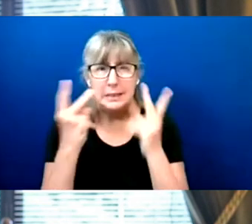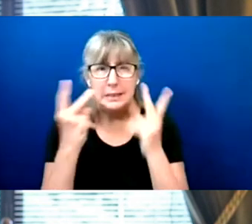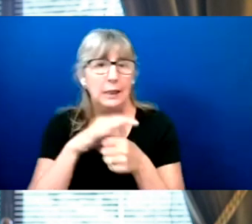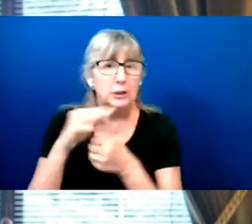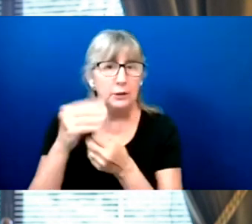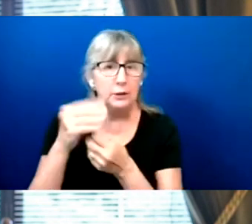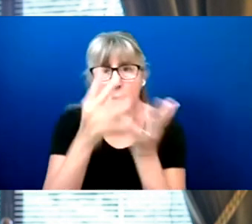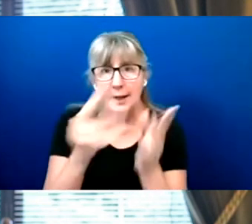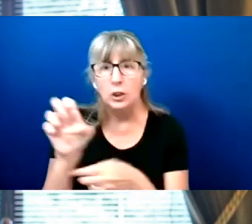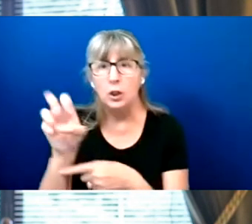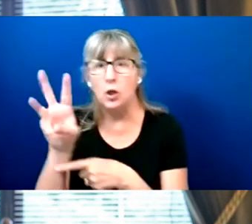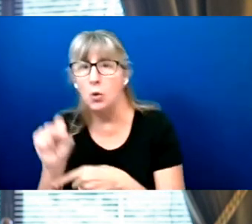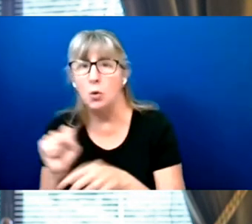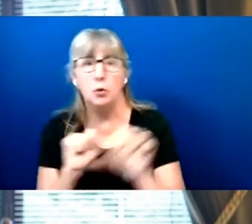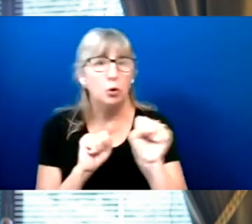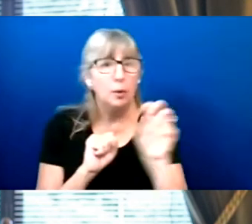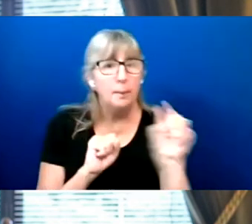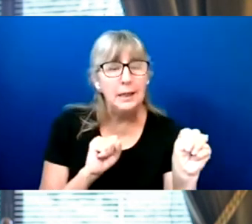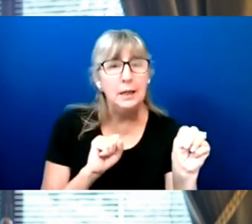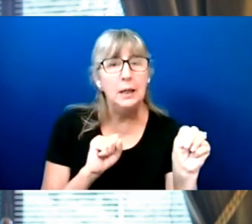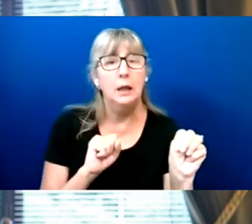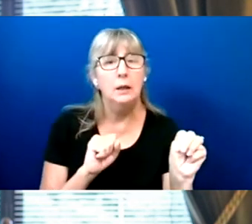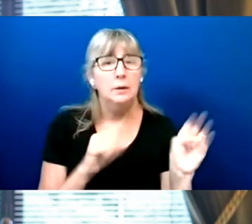on the news or social media.